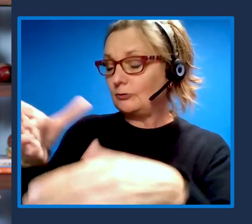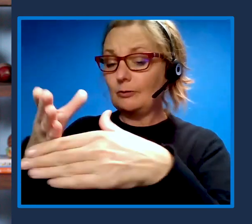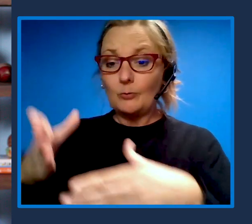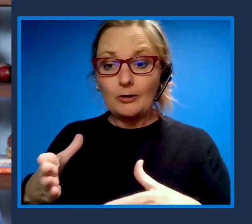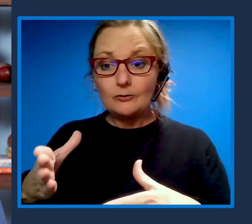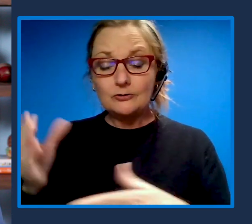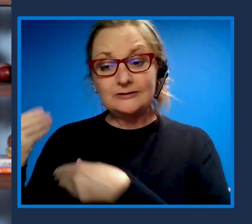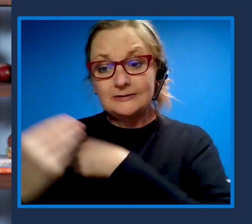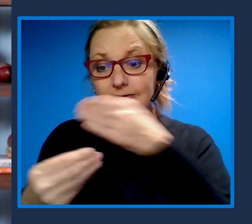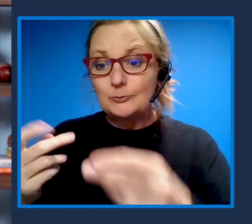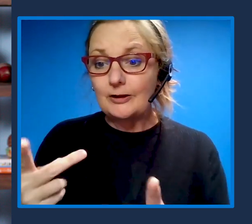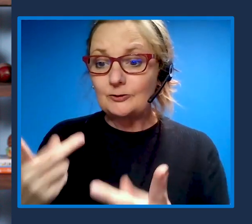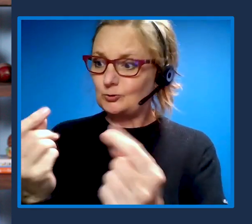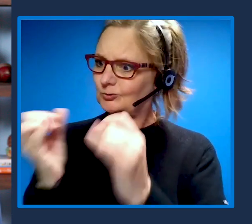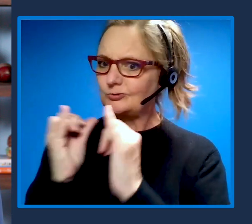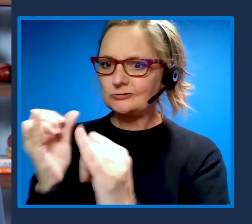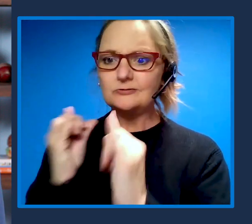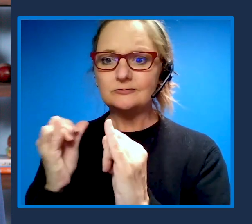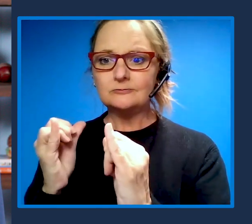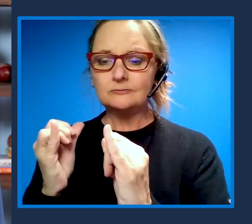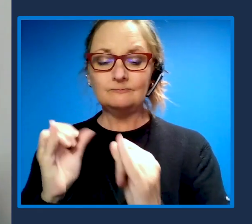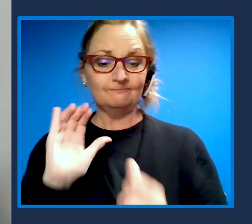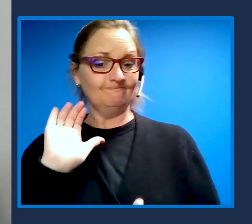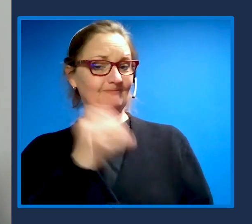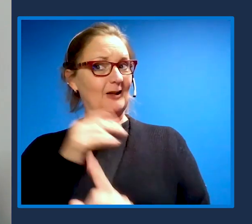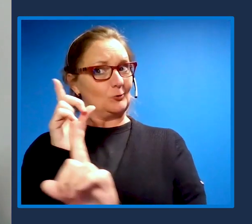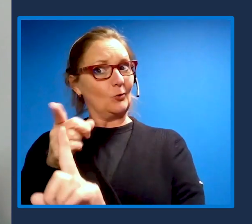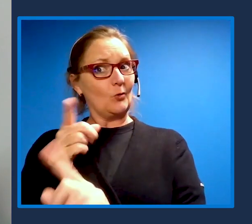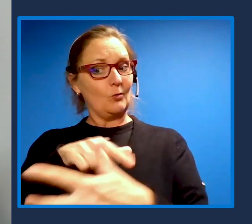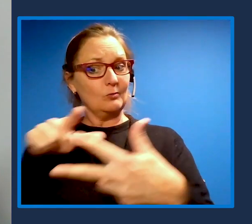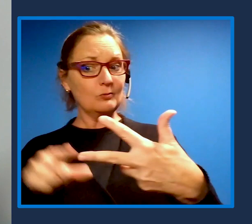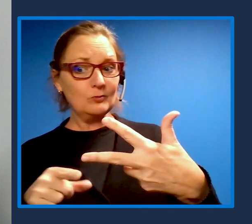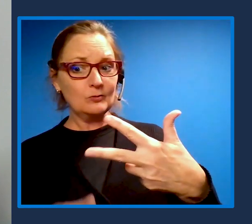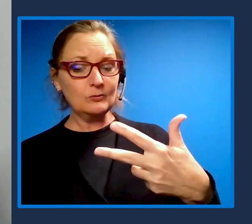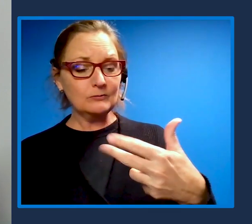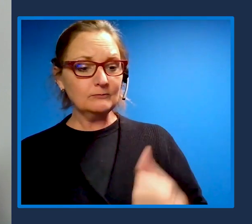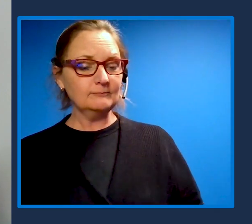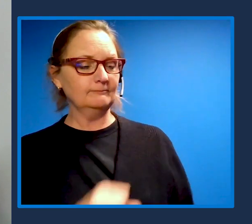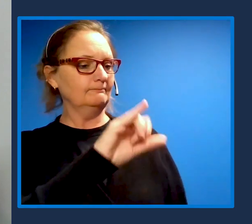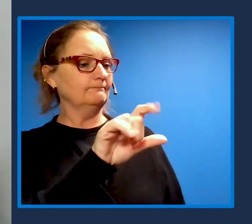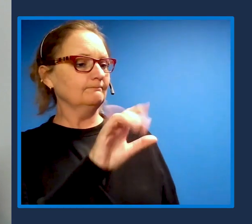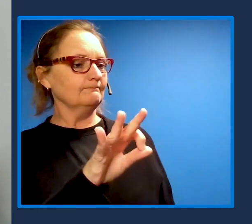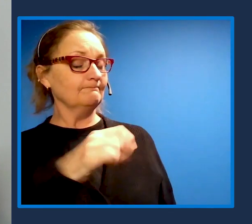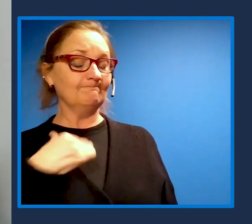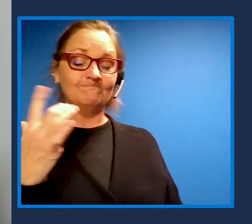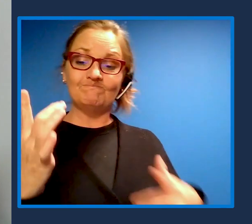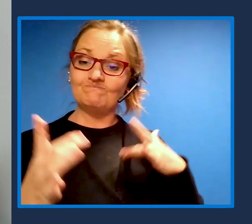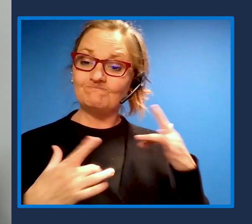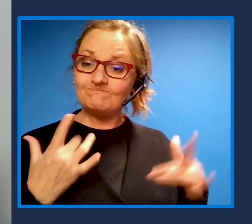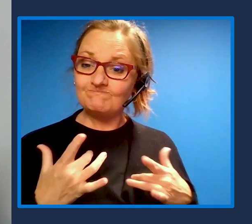So that's sort of what we intend to do Well, I'm excited and I'm really proud to be part